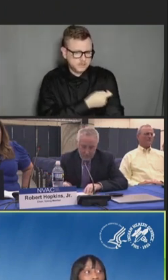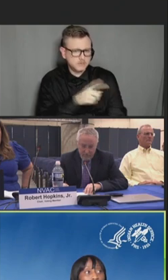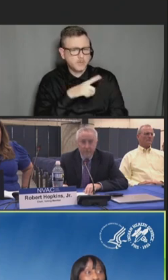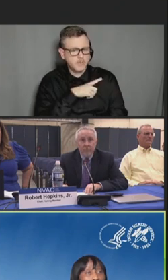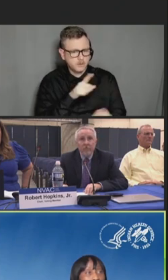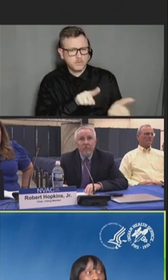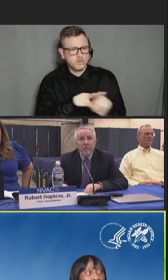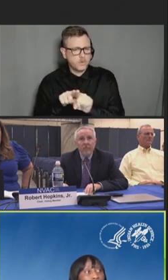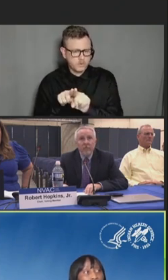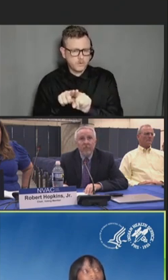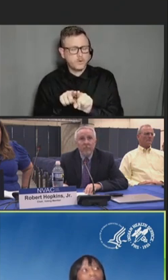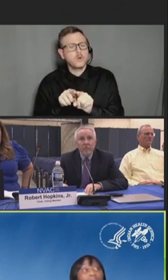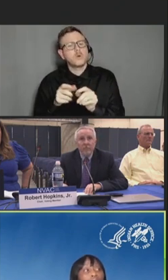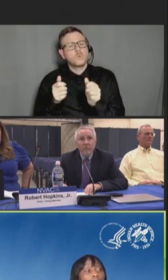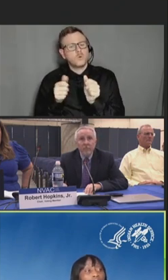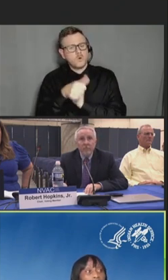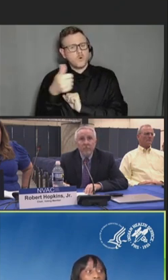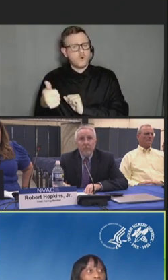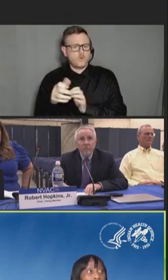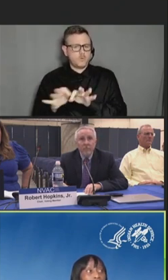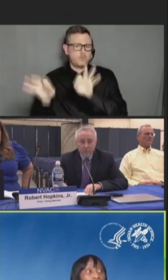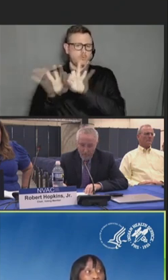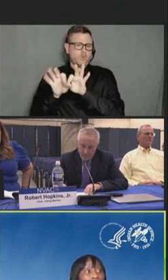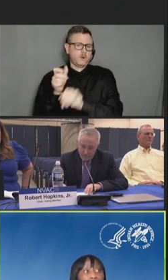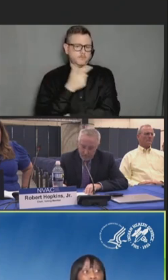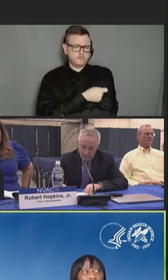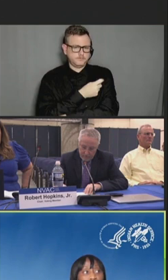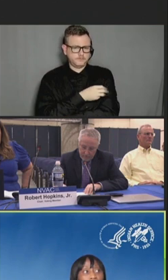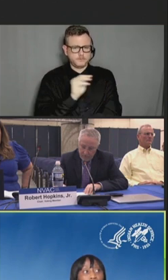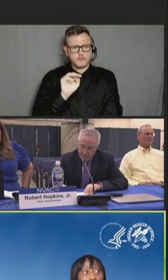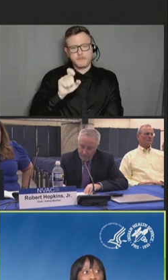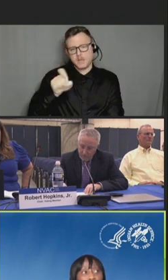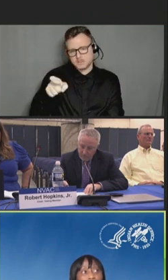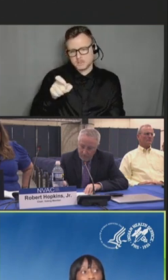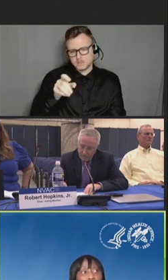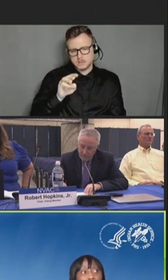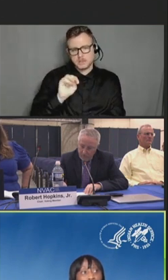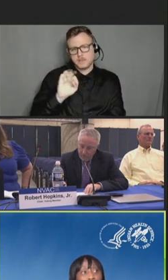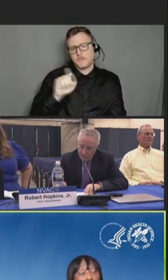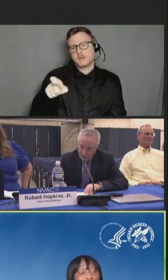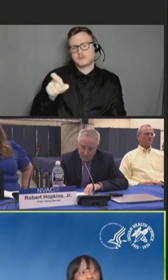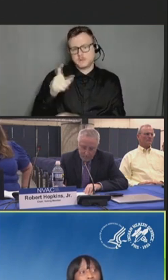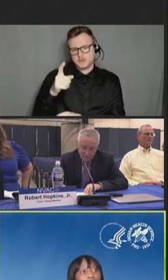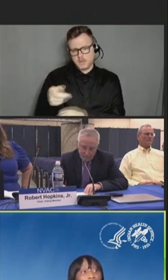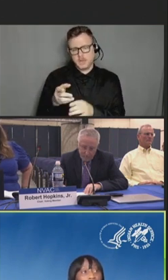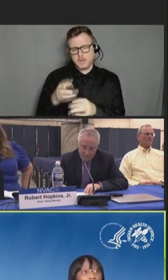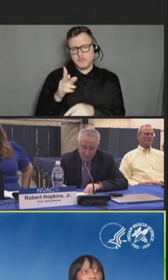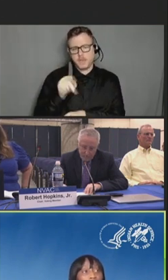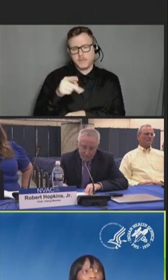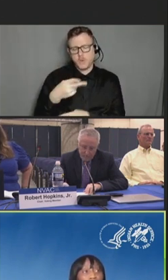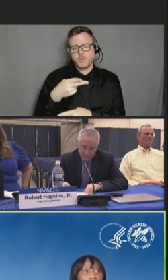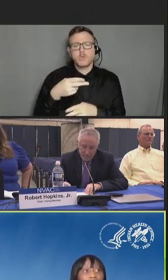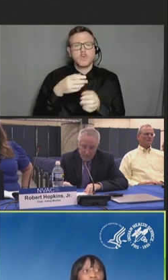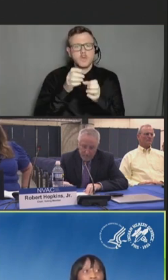Switching over to mpox, throughout the mpox public health emergency, the Indian Health